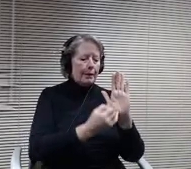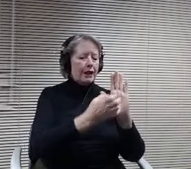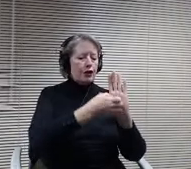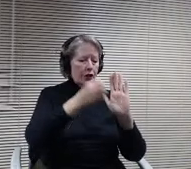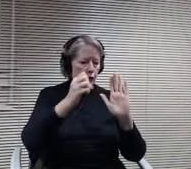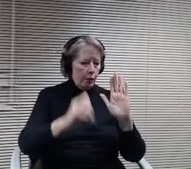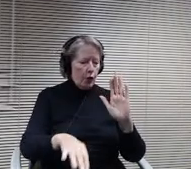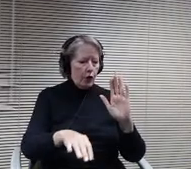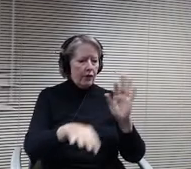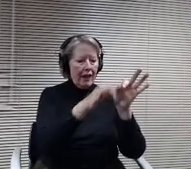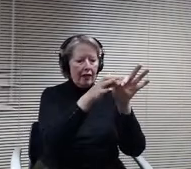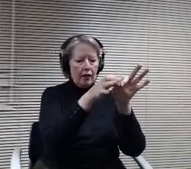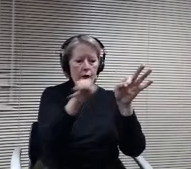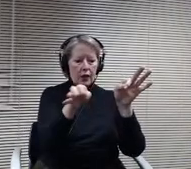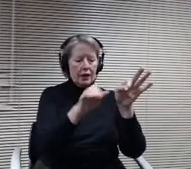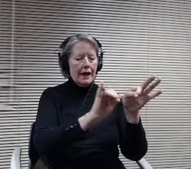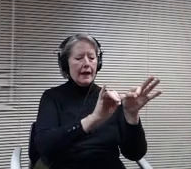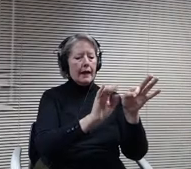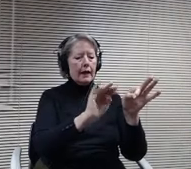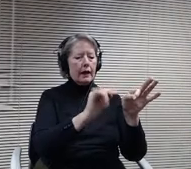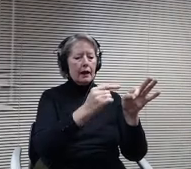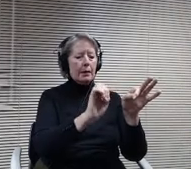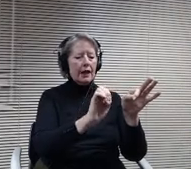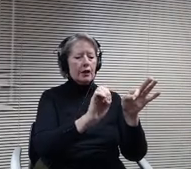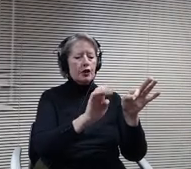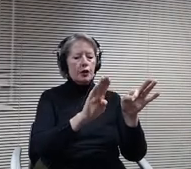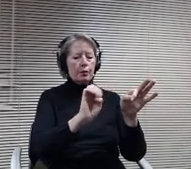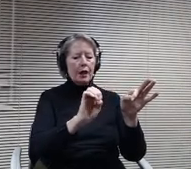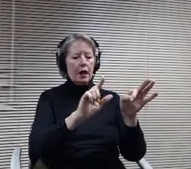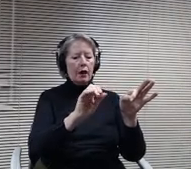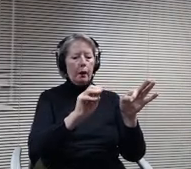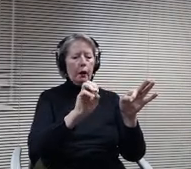from #3 letter a thank you, Katie. Thank you Lisa. Thank